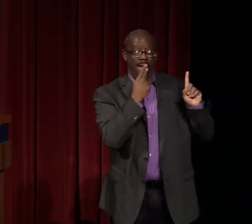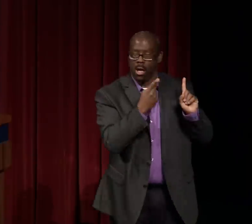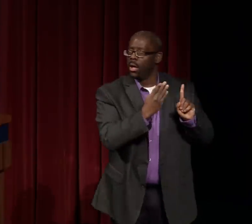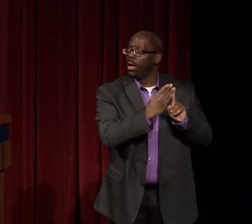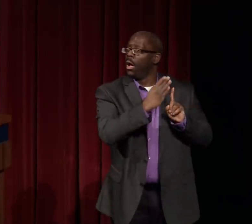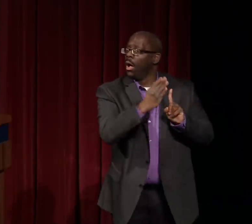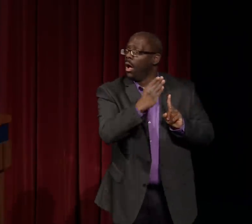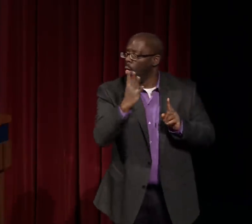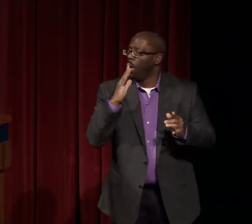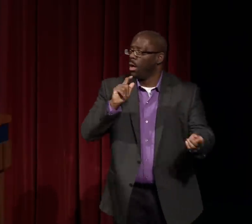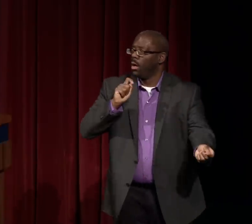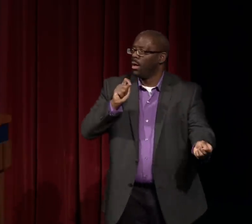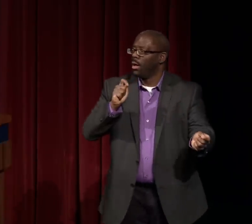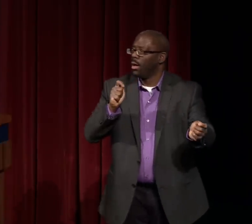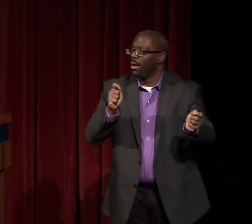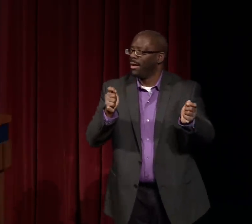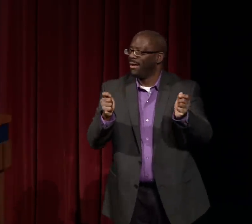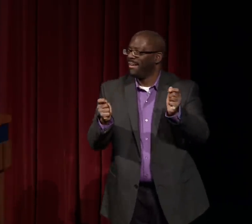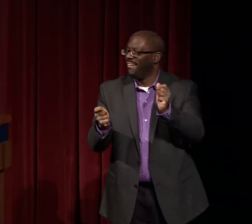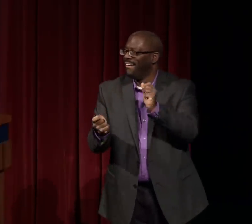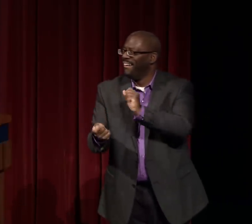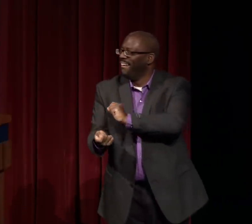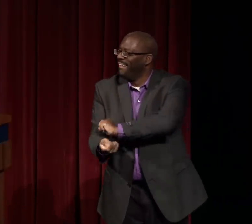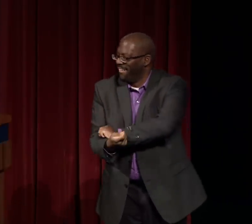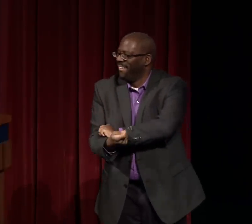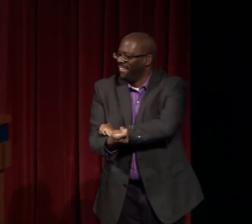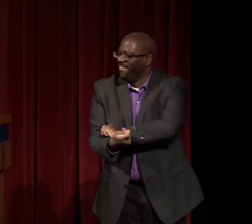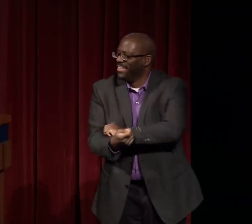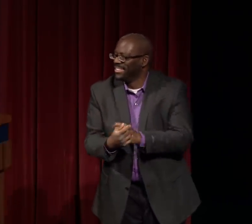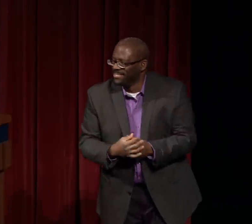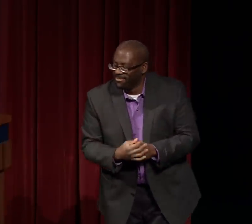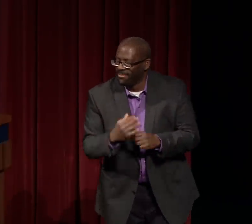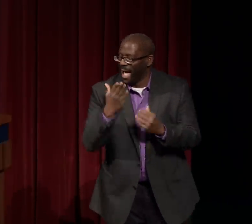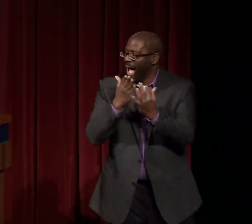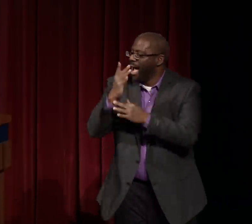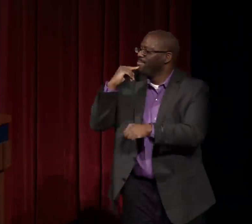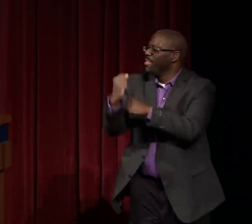and those characteristics were important to have those.